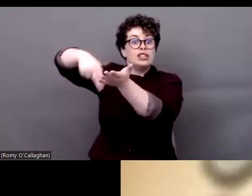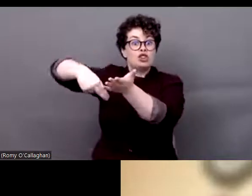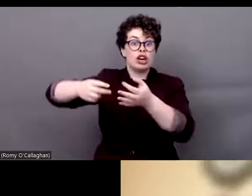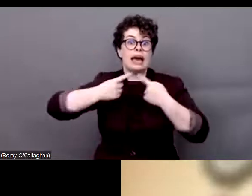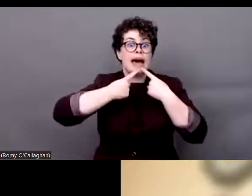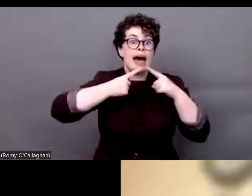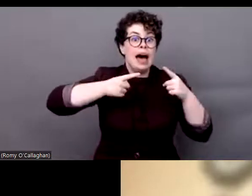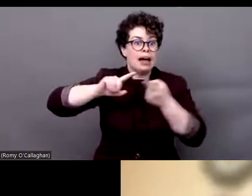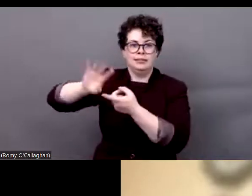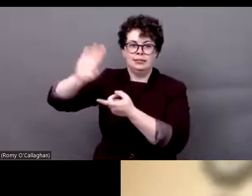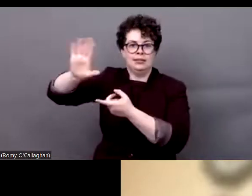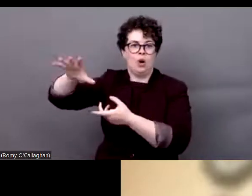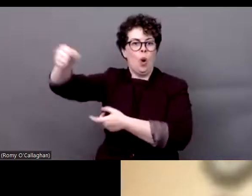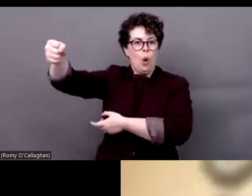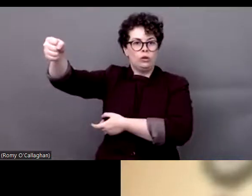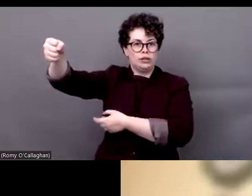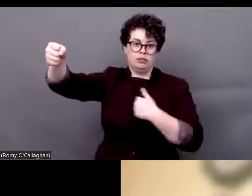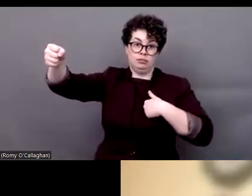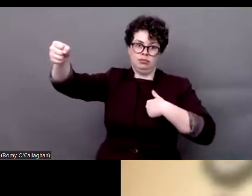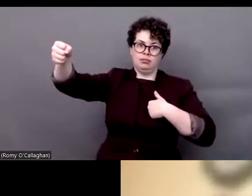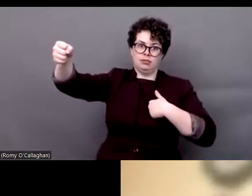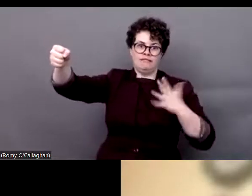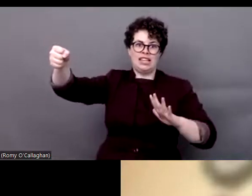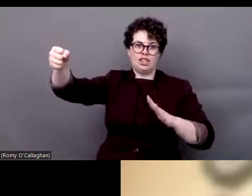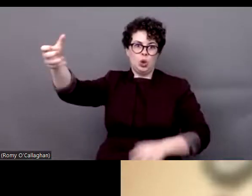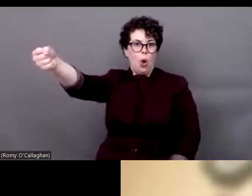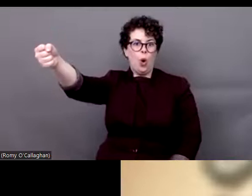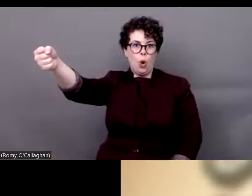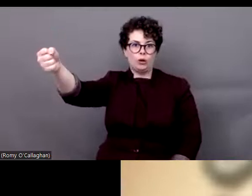dynamic of establishing this